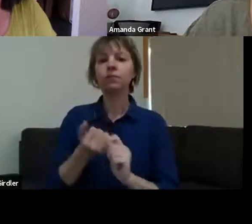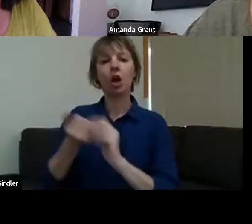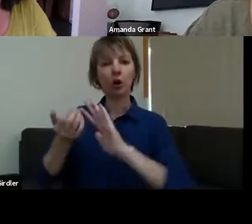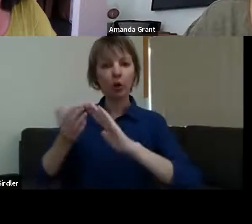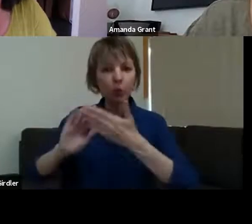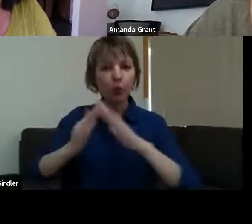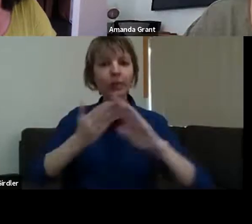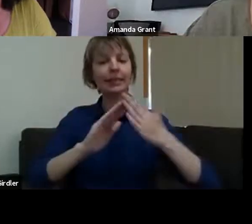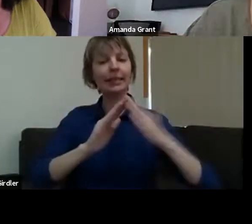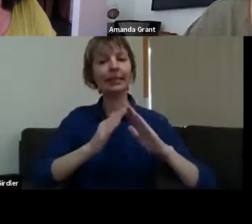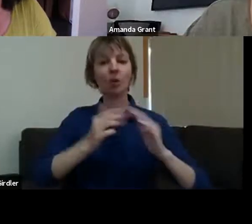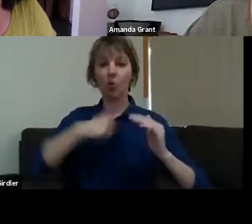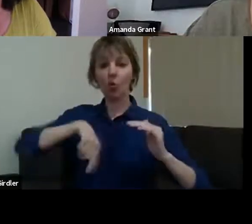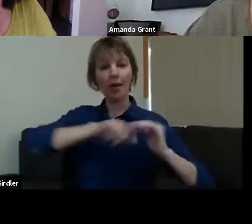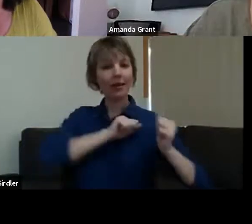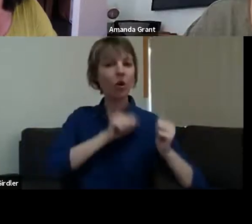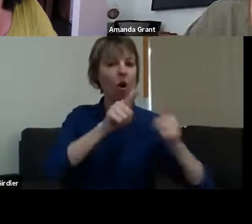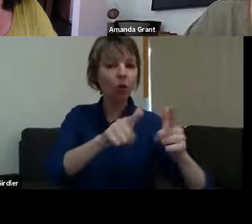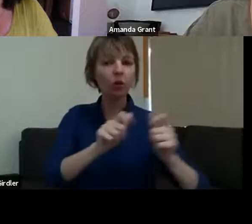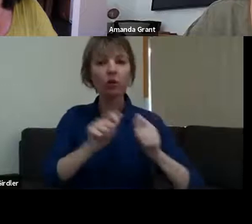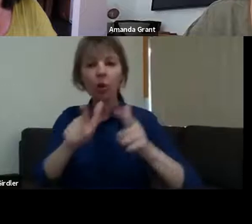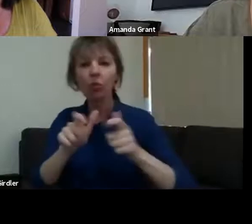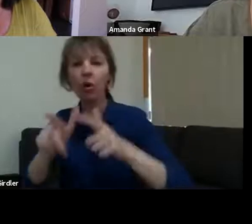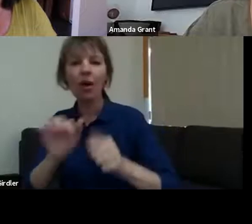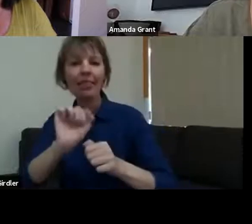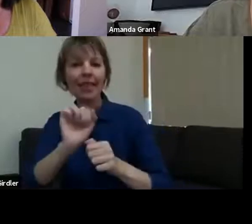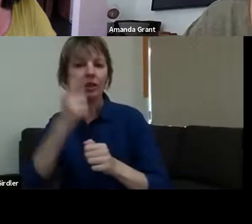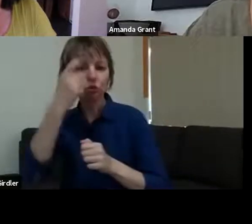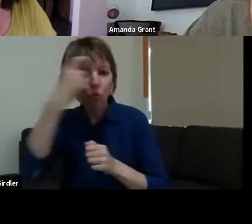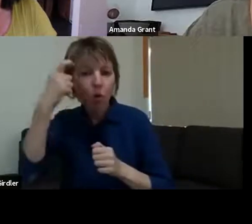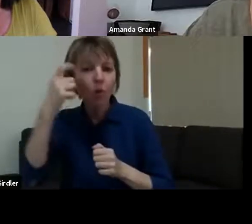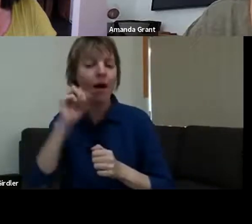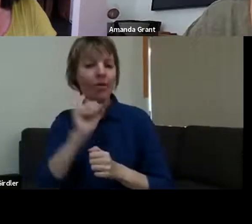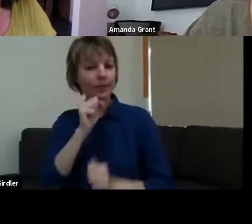and the trauma that they have experienced, and really